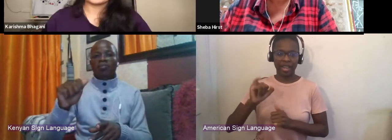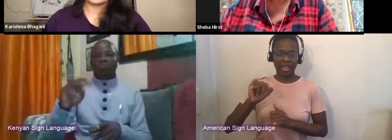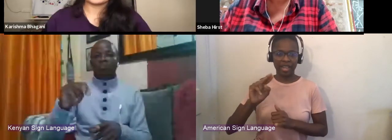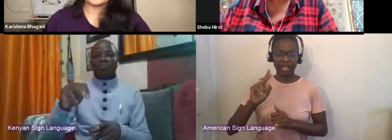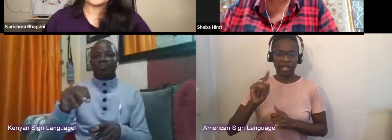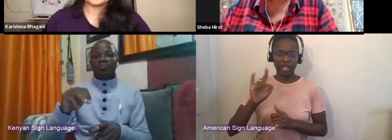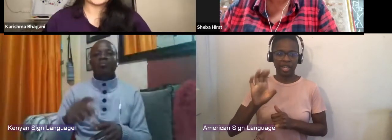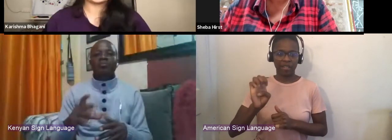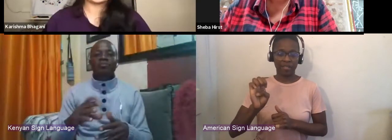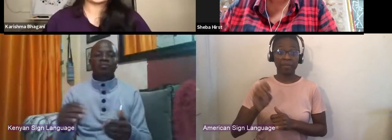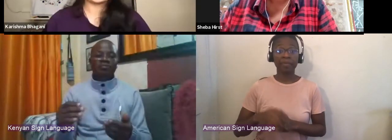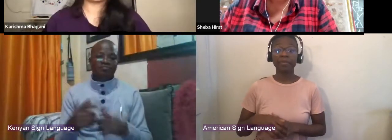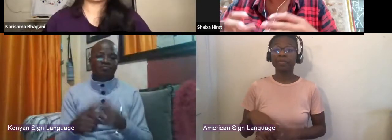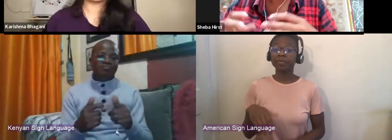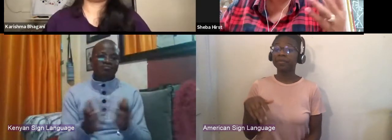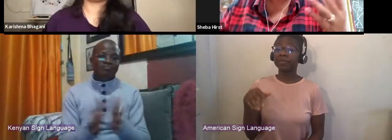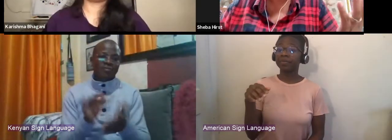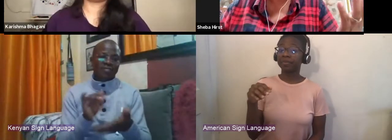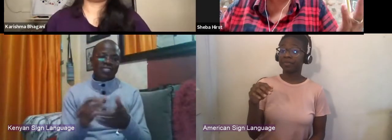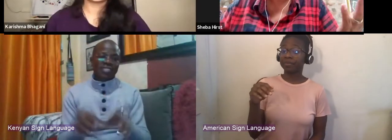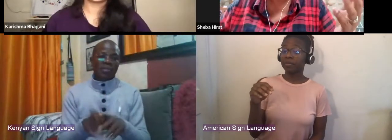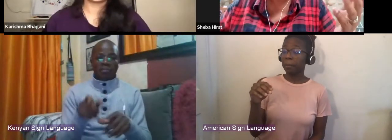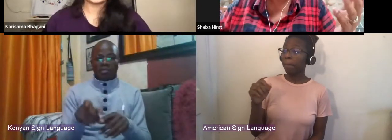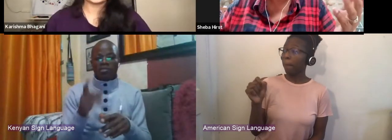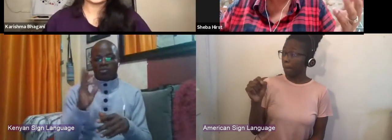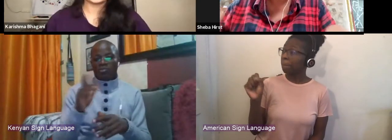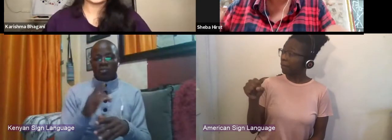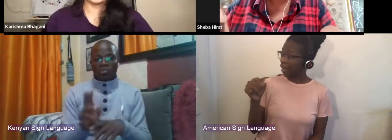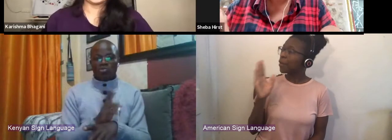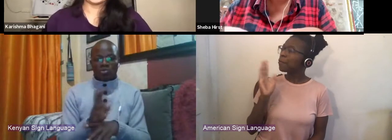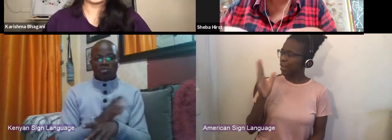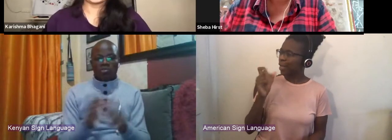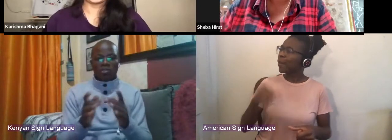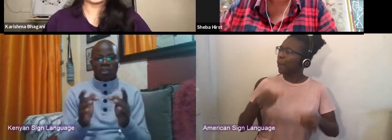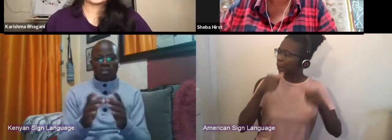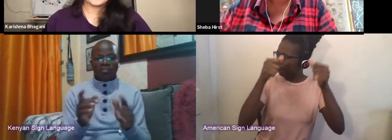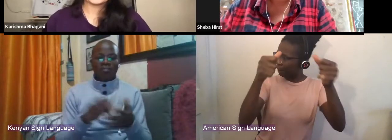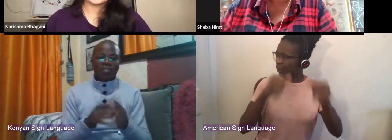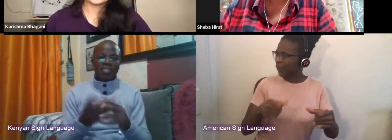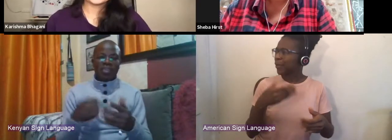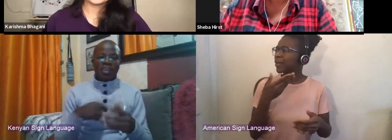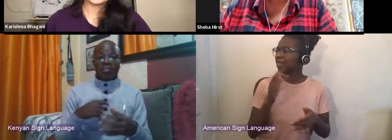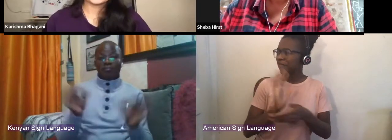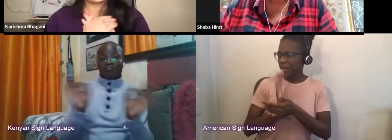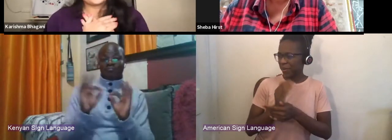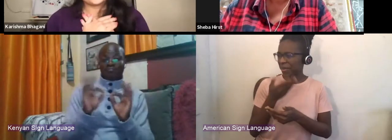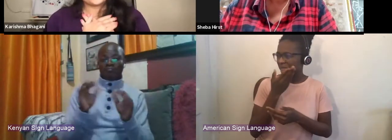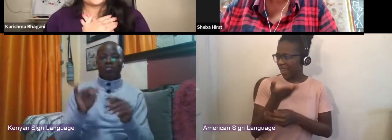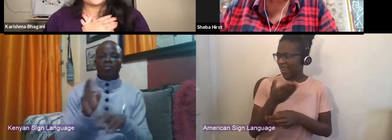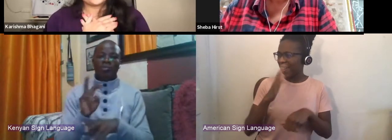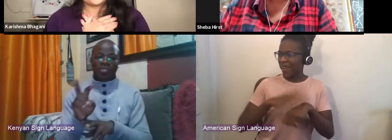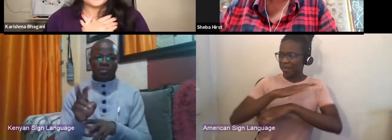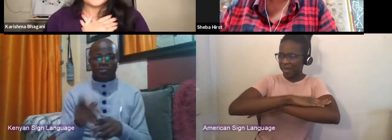So hopefully you'll be able to check that out later. His platform. Yes. Thank you so much Sheba.